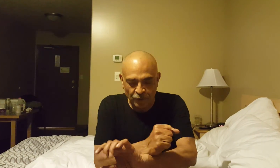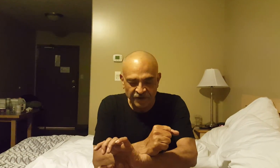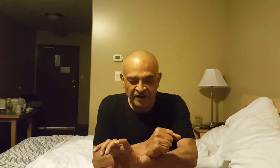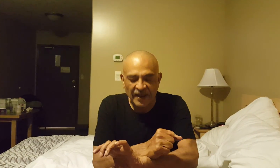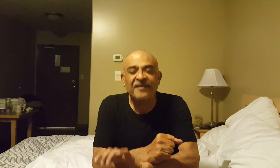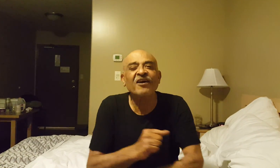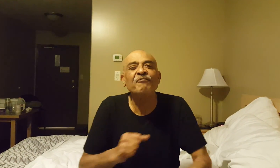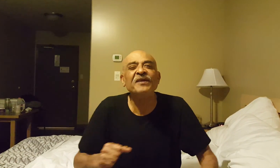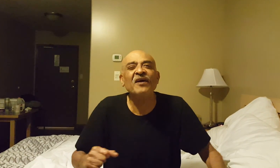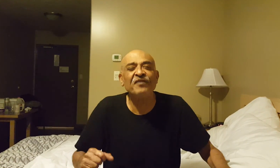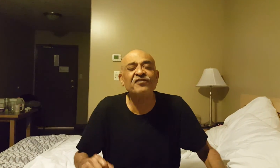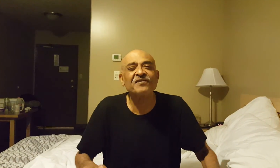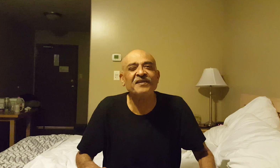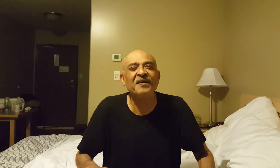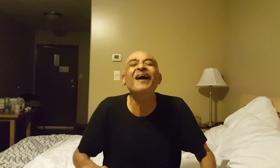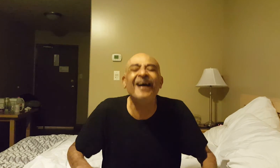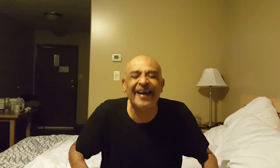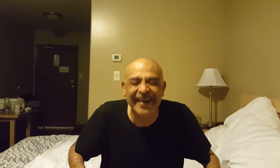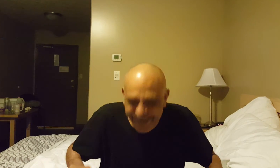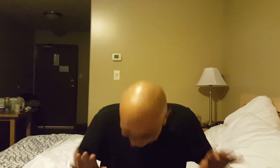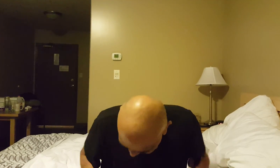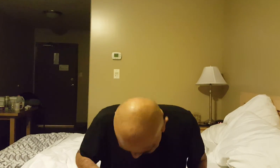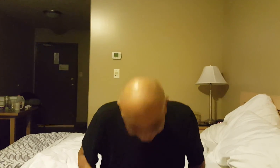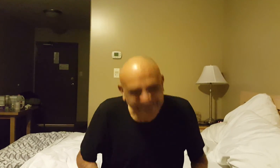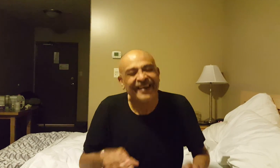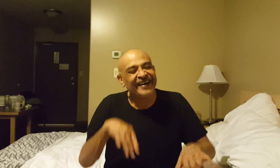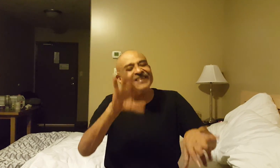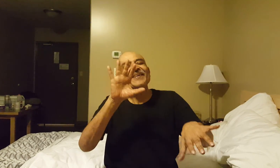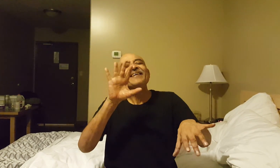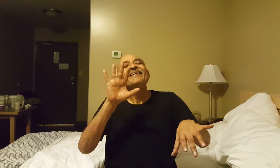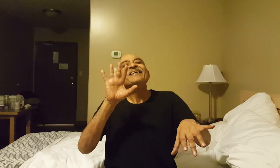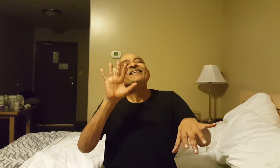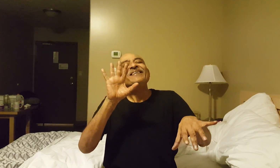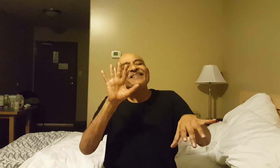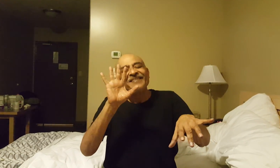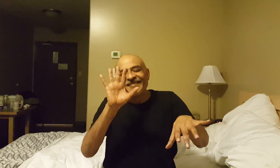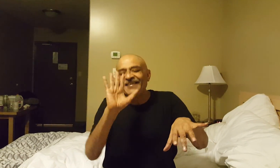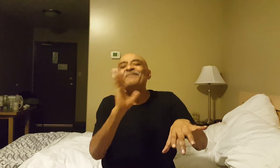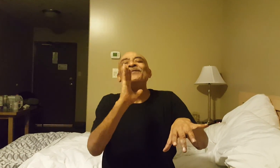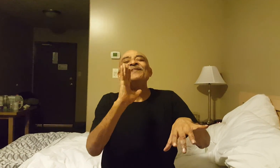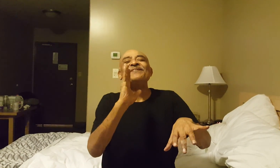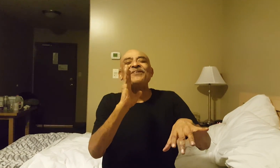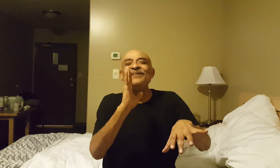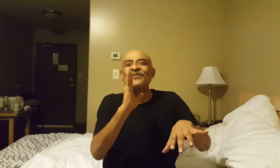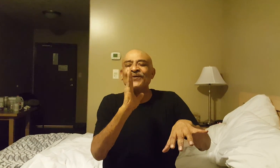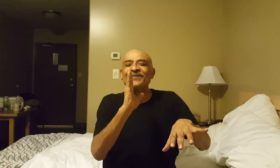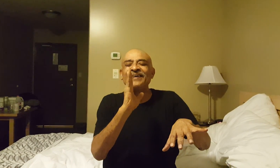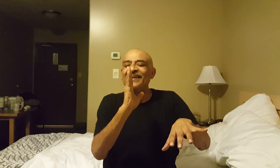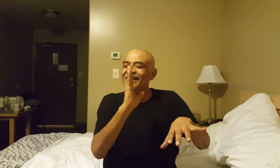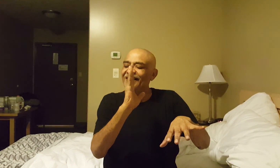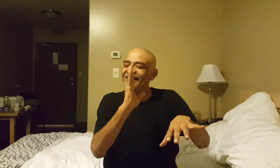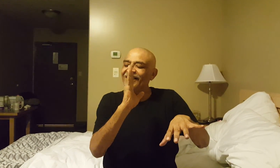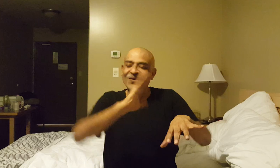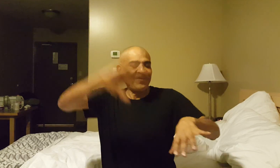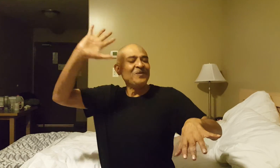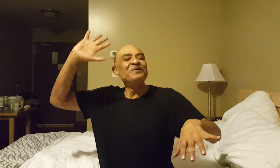course he handcuffed me that viciously. Anyway, stay between the screens folks and all will be